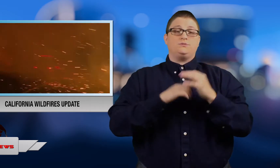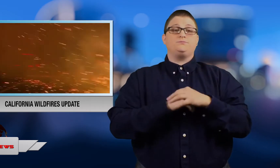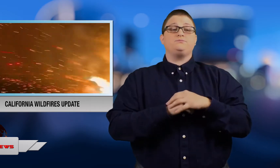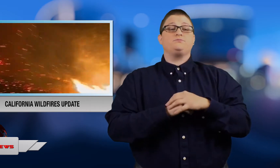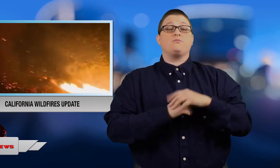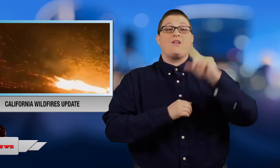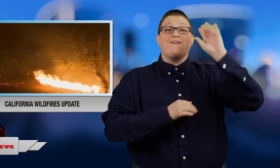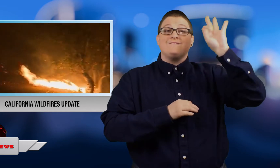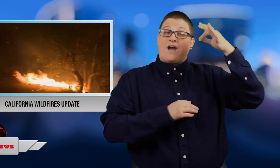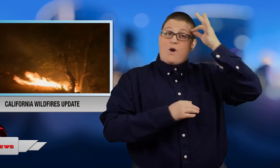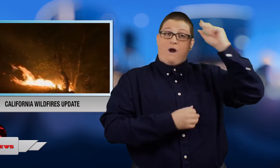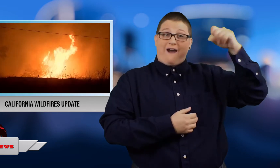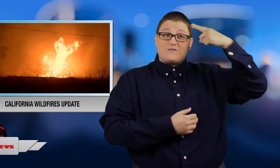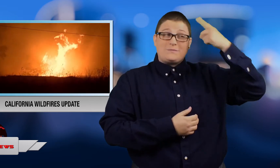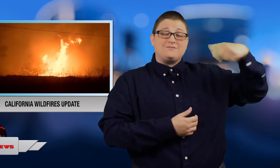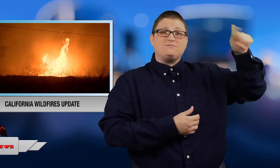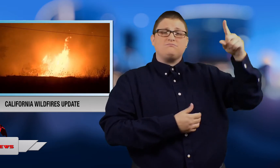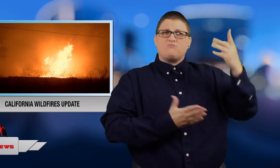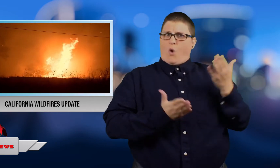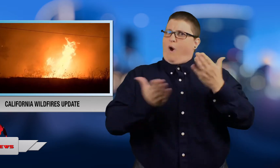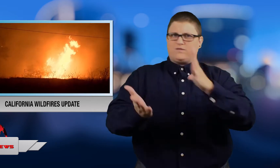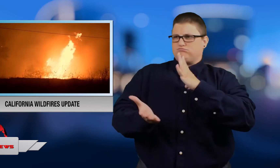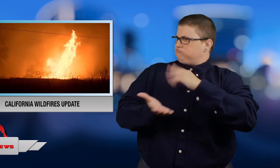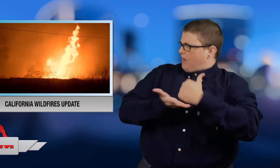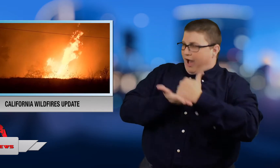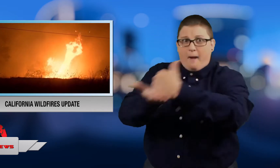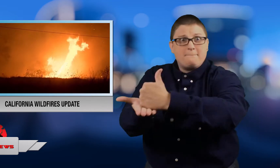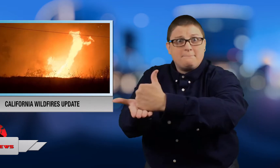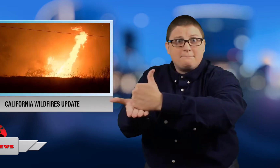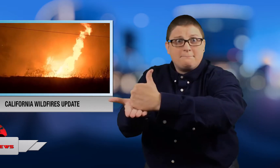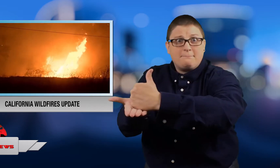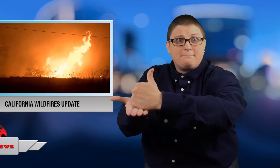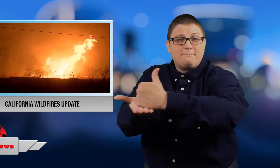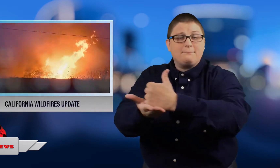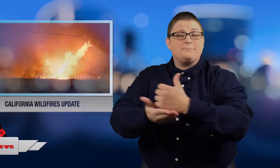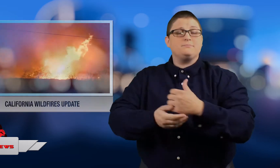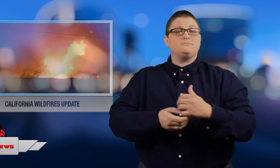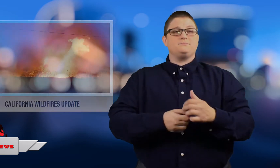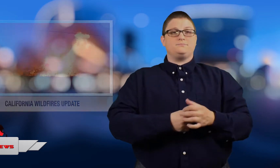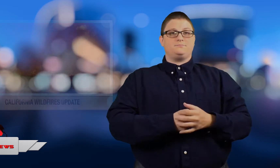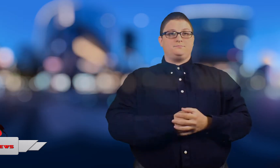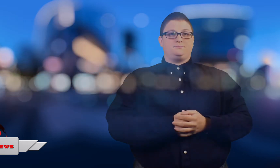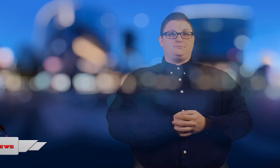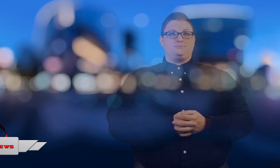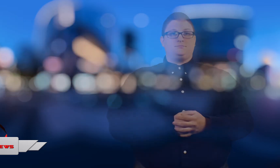The federal government is offering assistance.